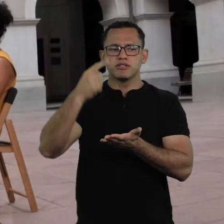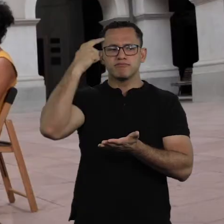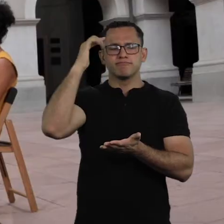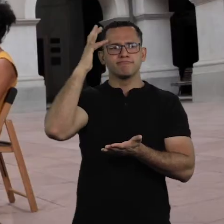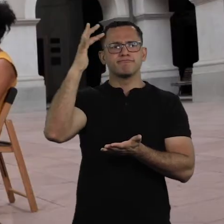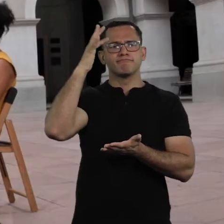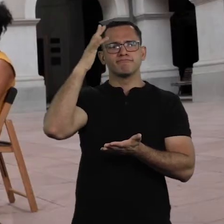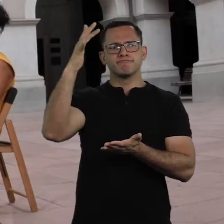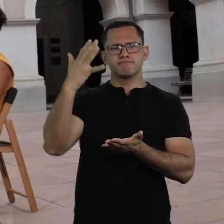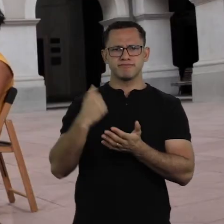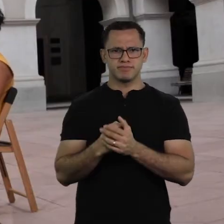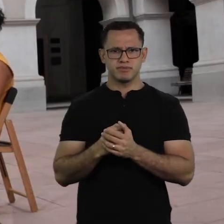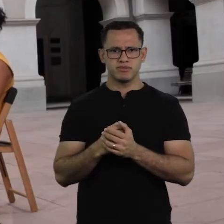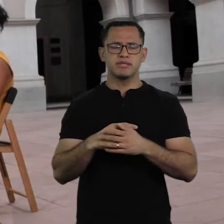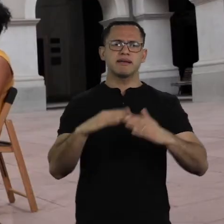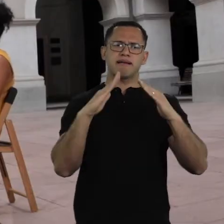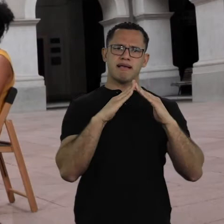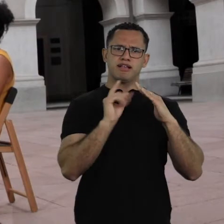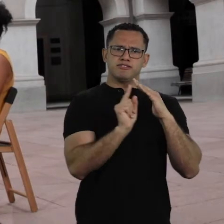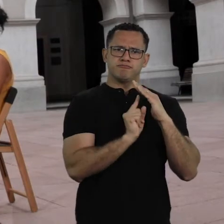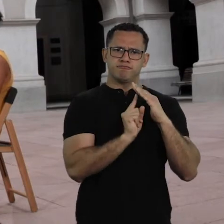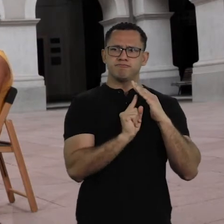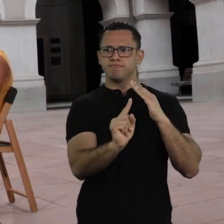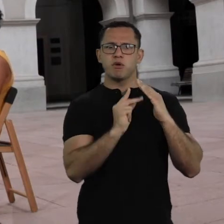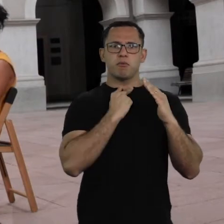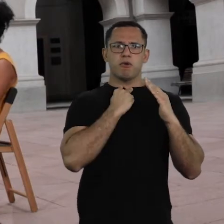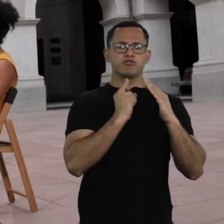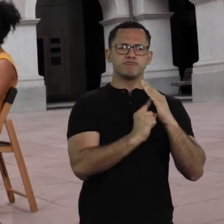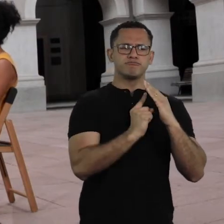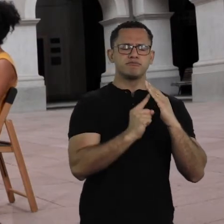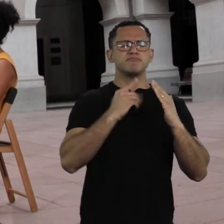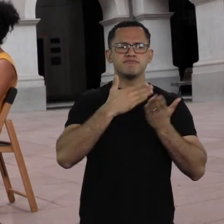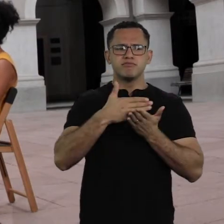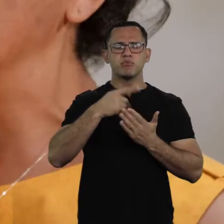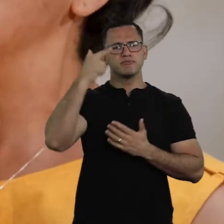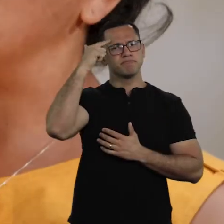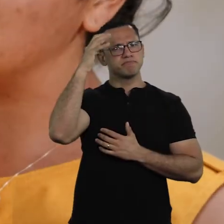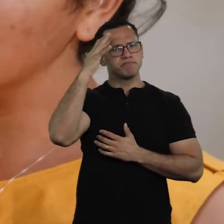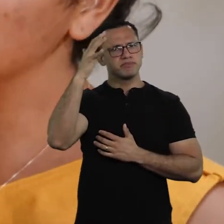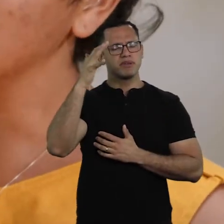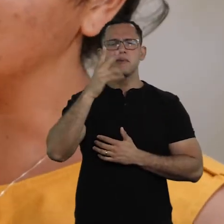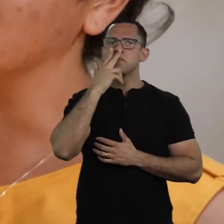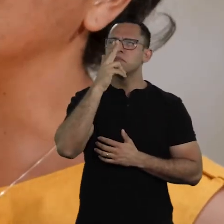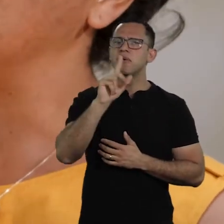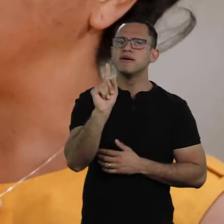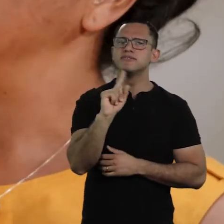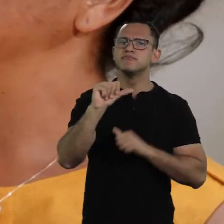Unfortunately, it doesn't look like this is happening. But when I sit here,